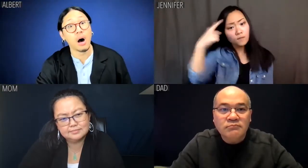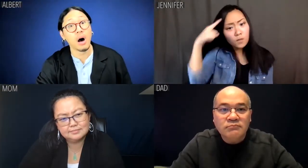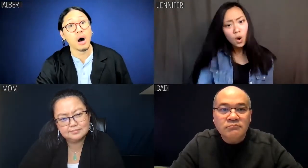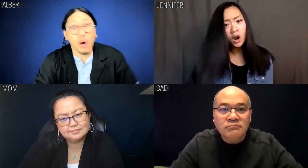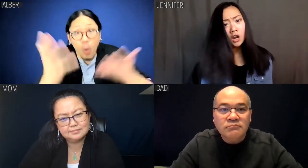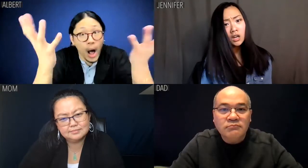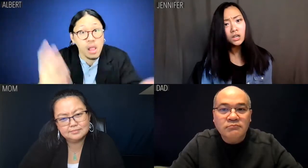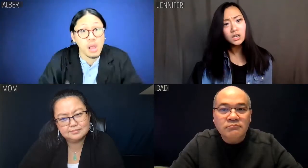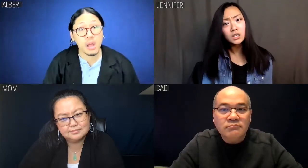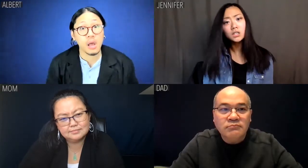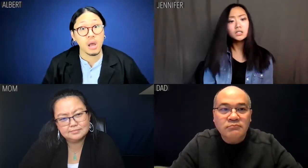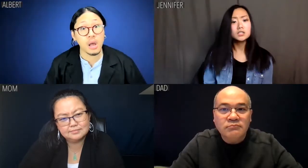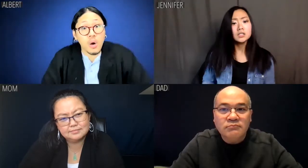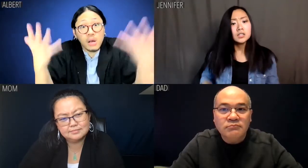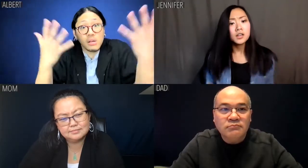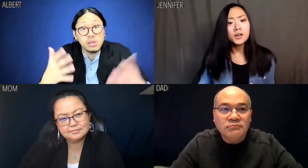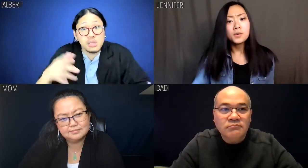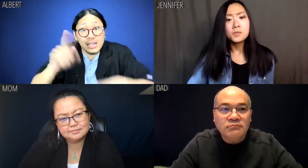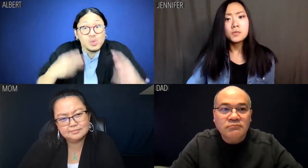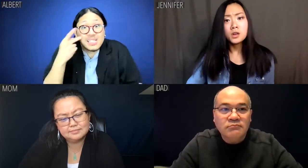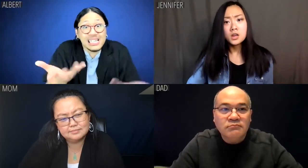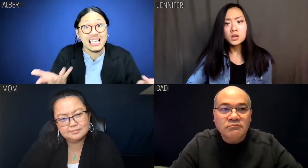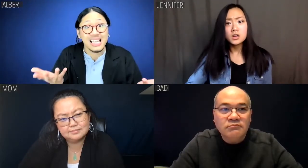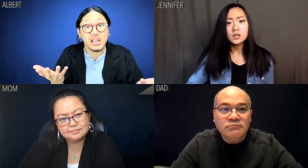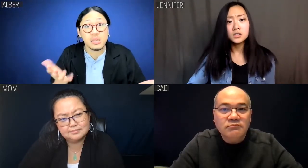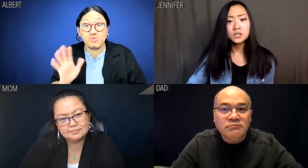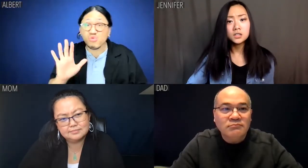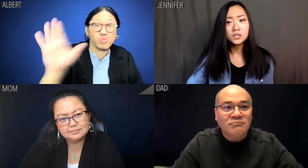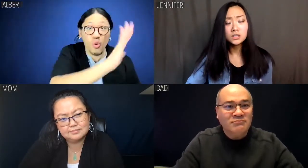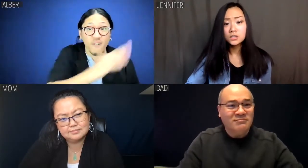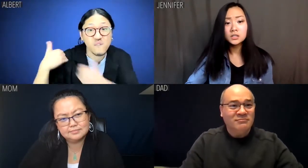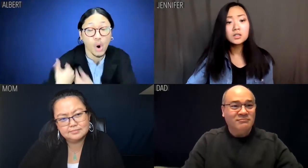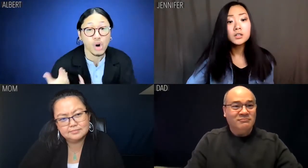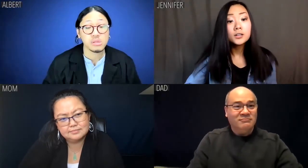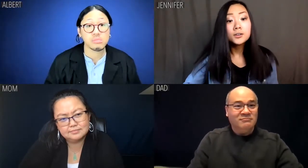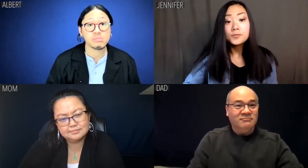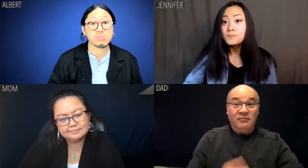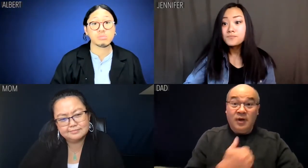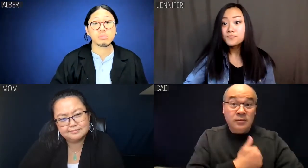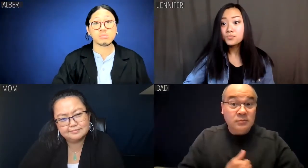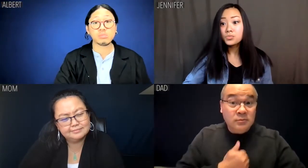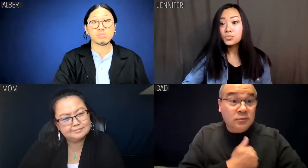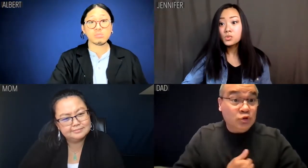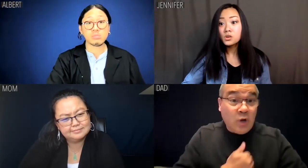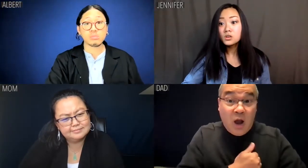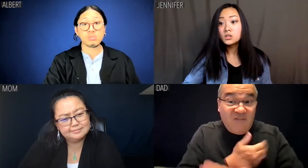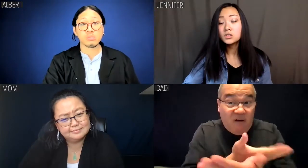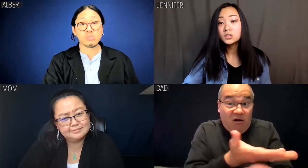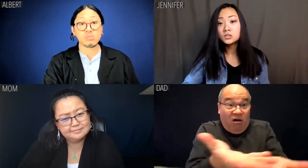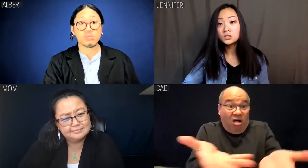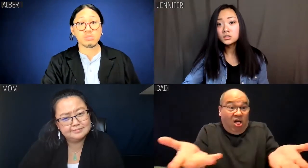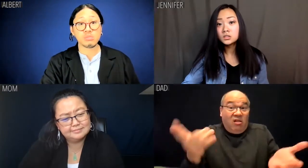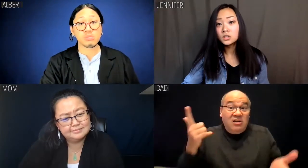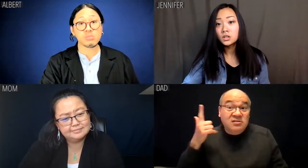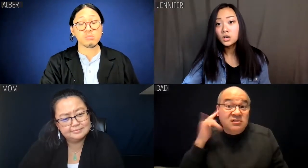What for? Albert: Well? Well? Can't you see that it's all your fault? Dad: I'm sorry, but all of this?